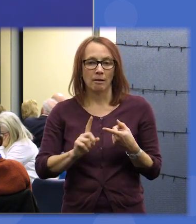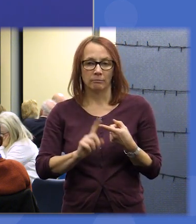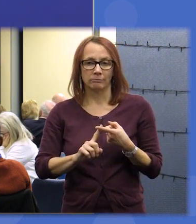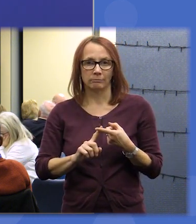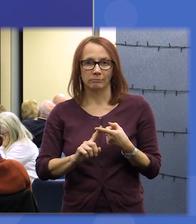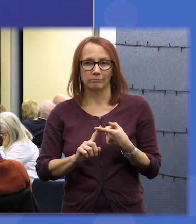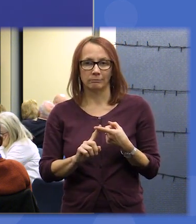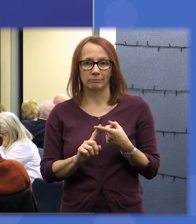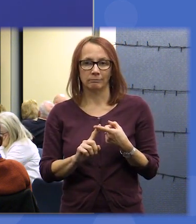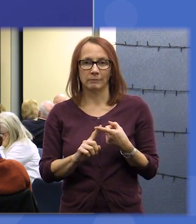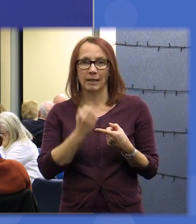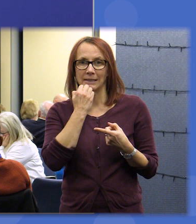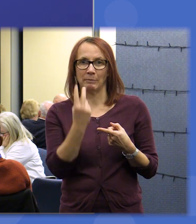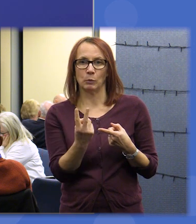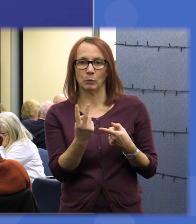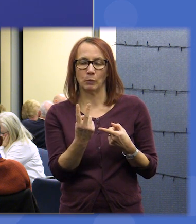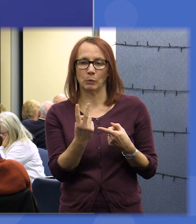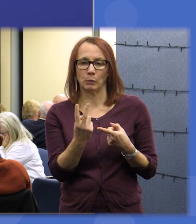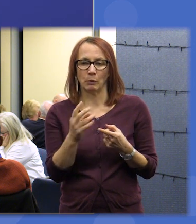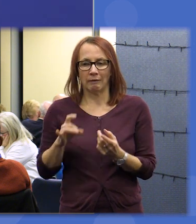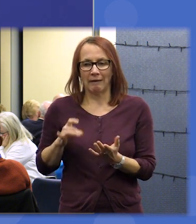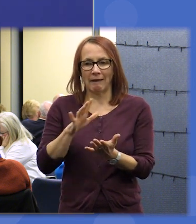where that was number two was to invest and provide a thriving and fit for